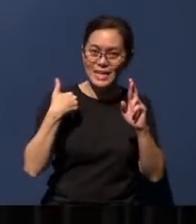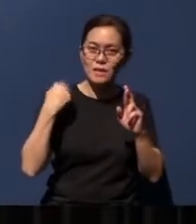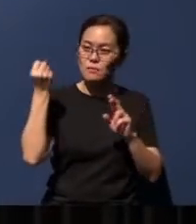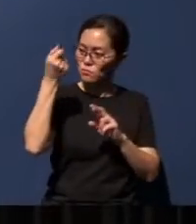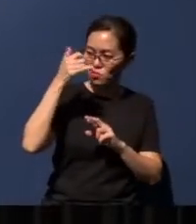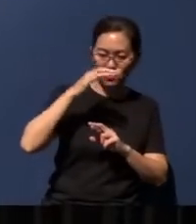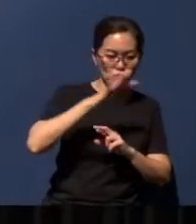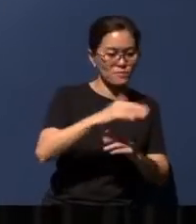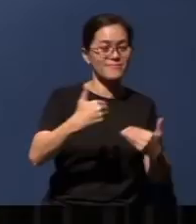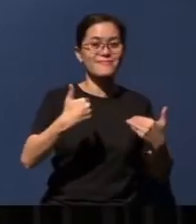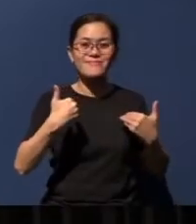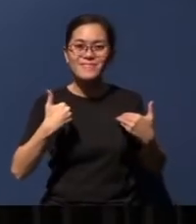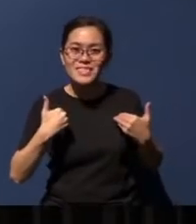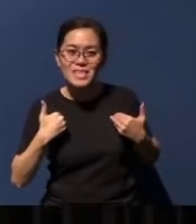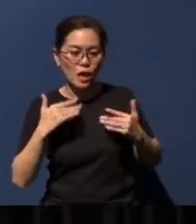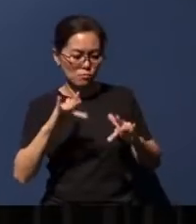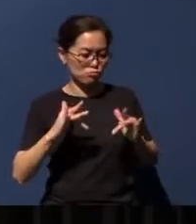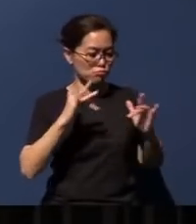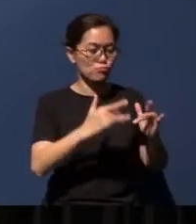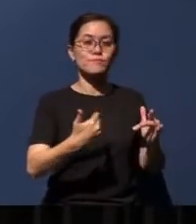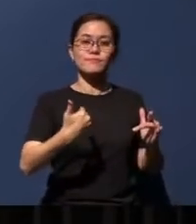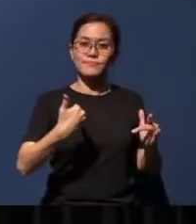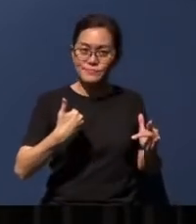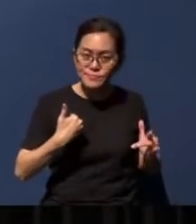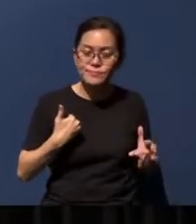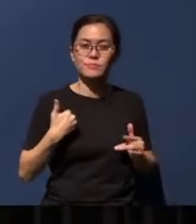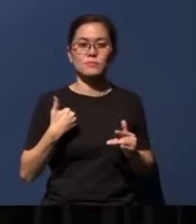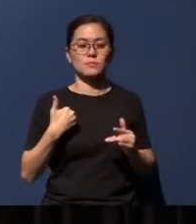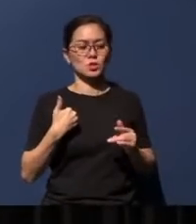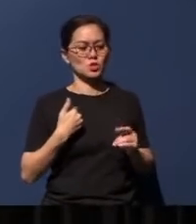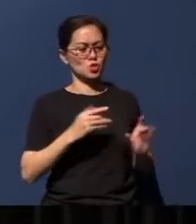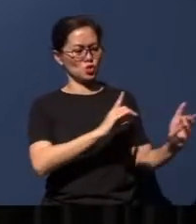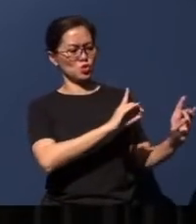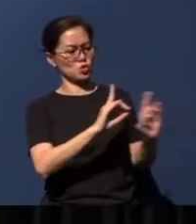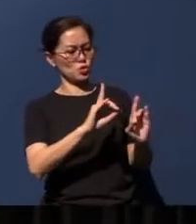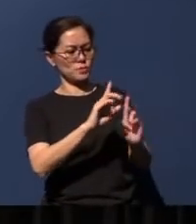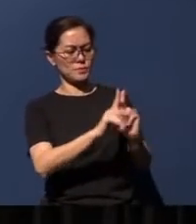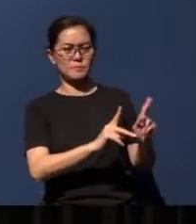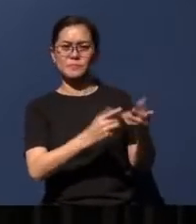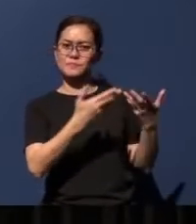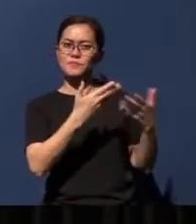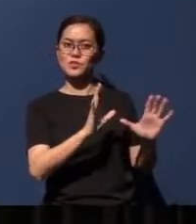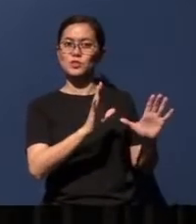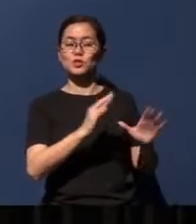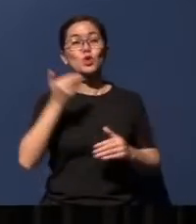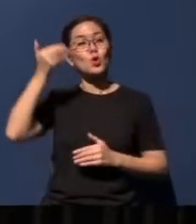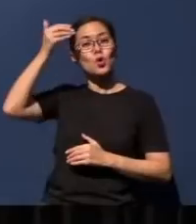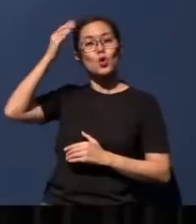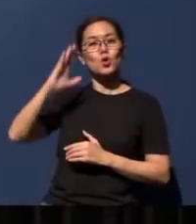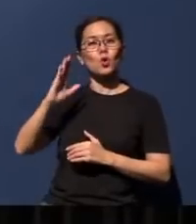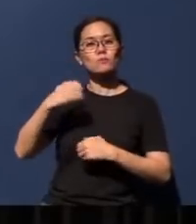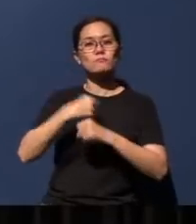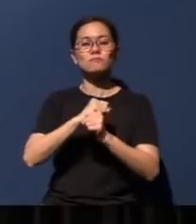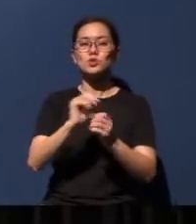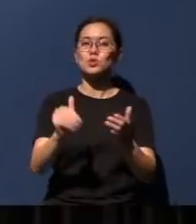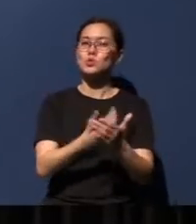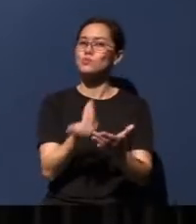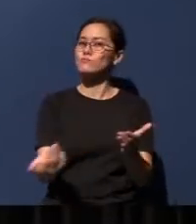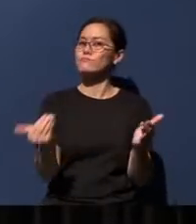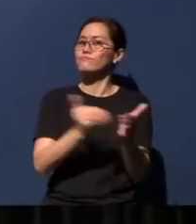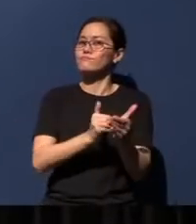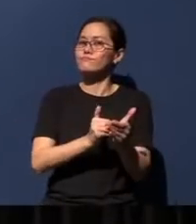there will be mercy. And after He has disciplined His people, God will restore them to Himself.